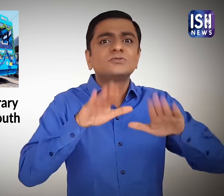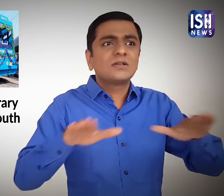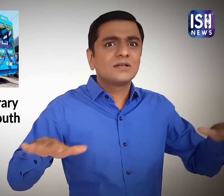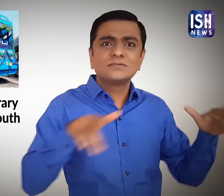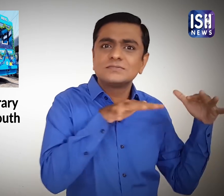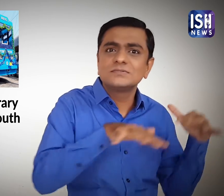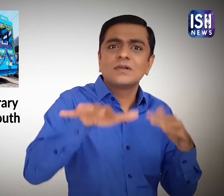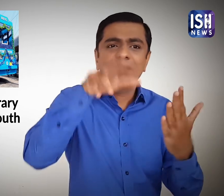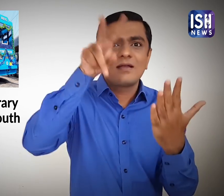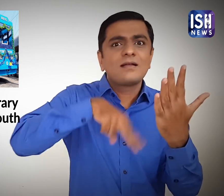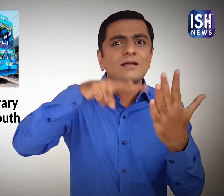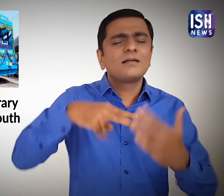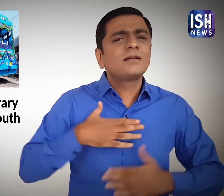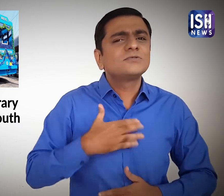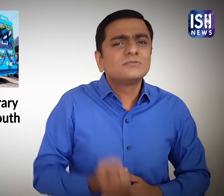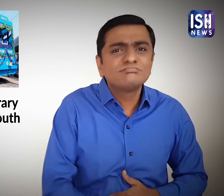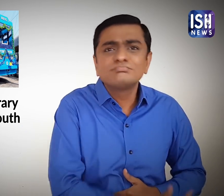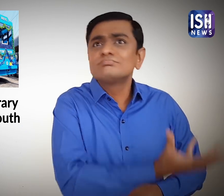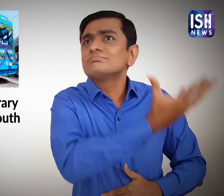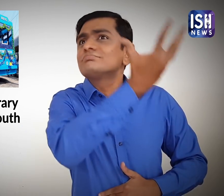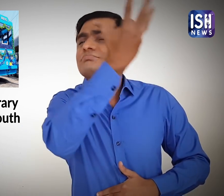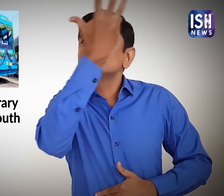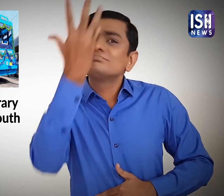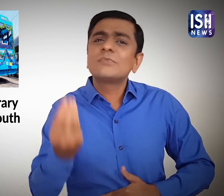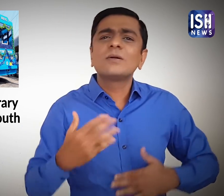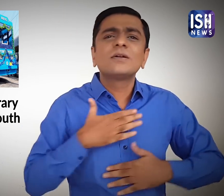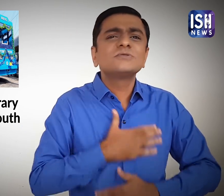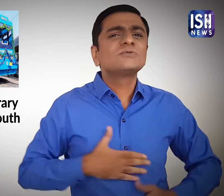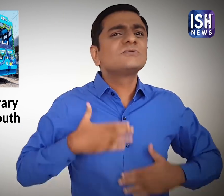Children can access the library every day from morning to evening.